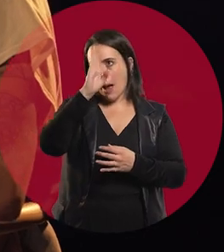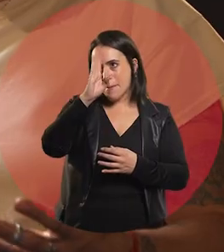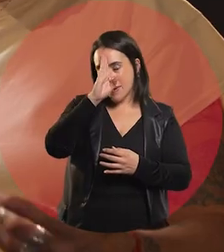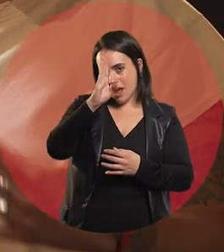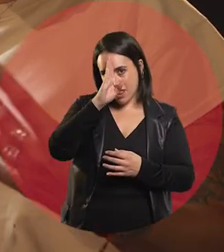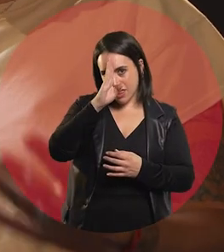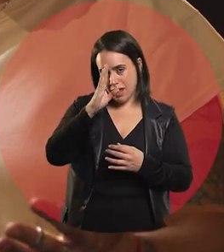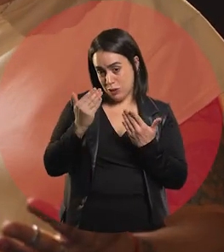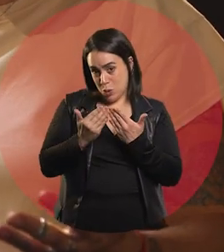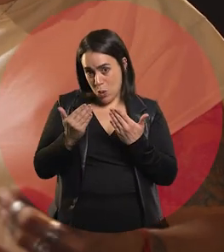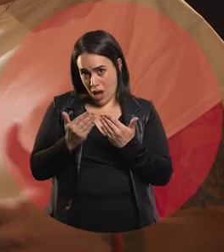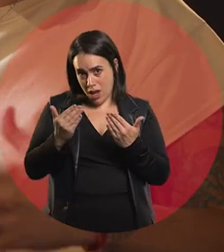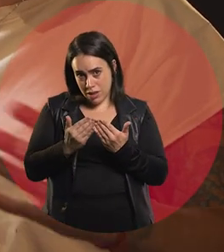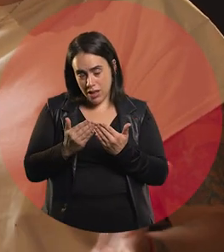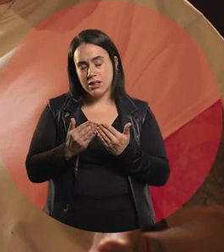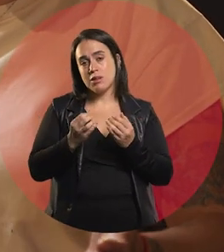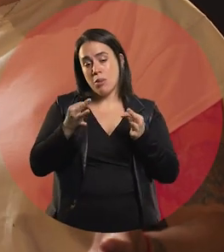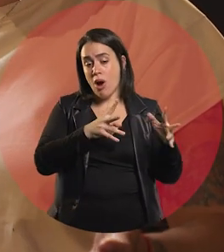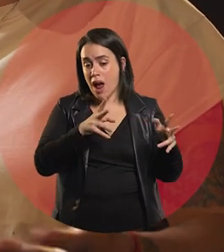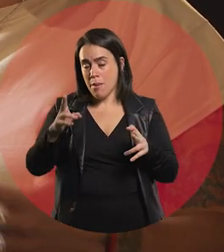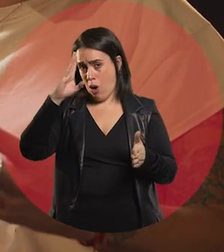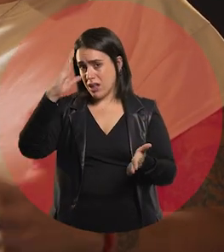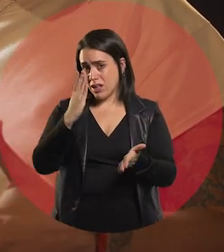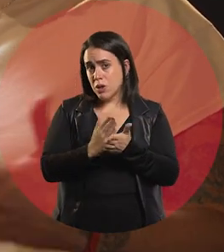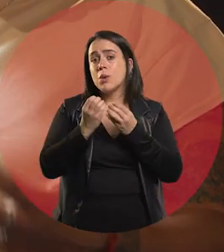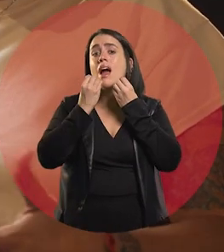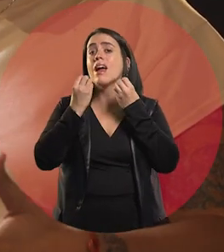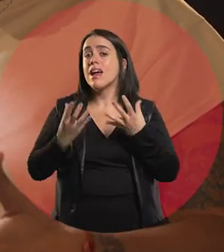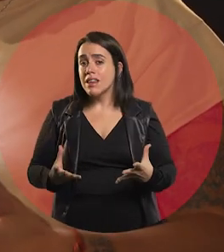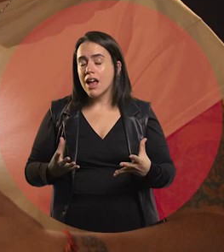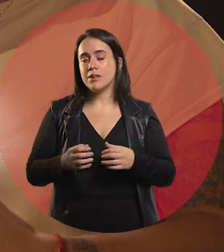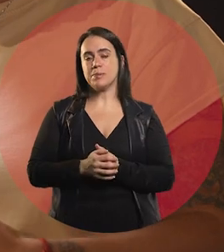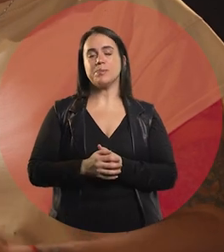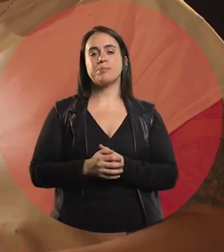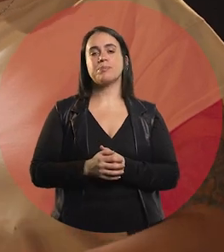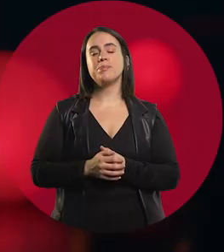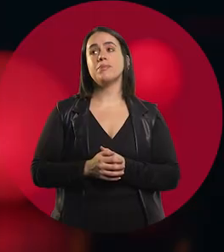You told me that it was during the dictatorship period. Tell me a little about that.